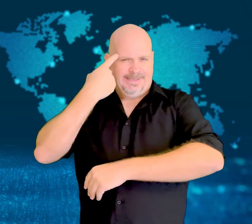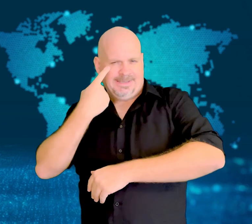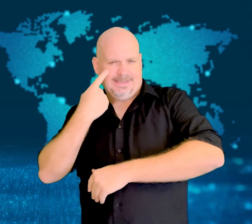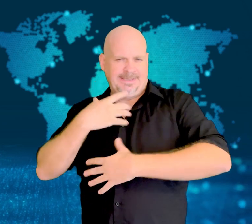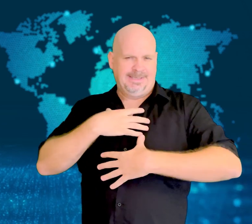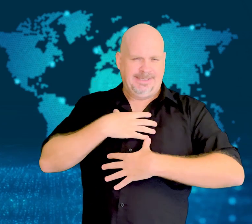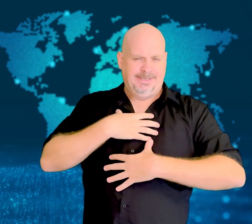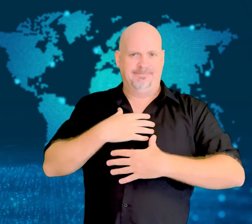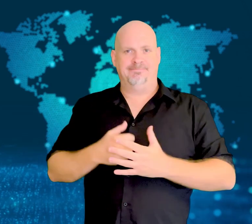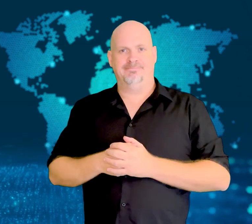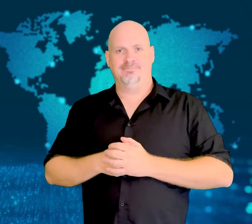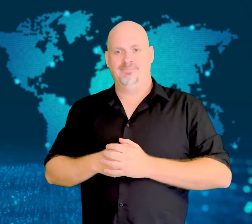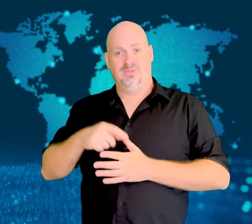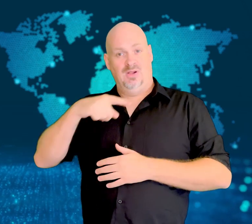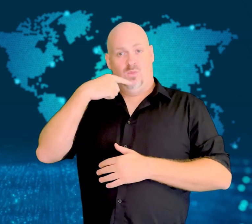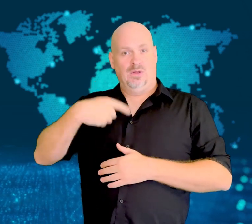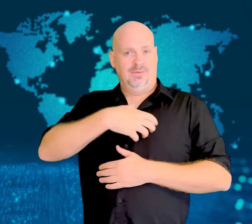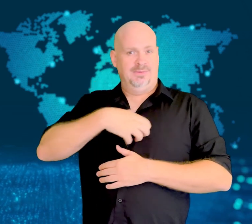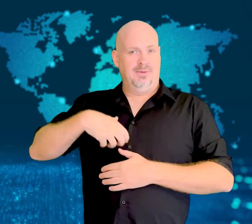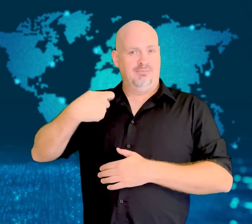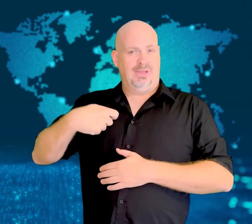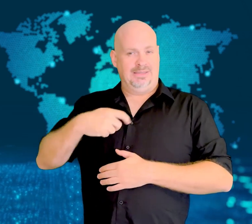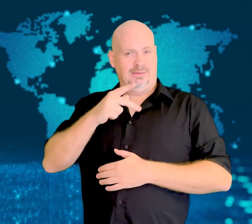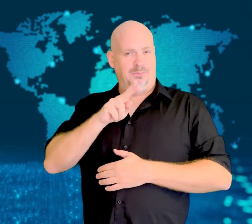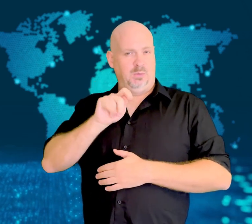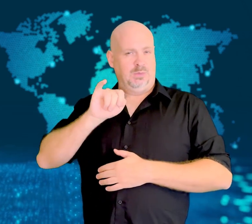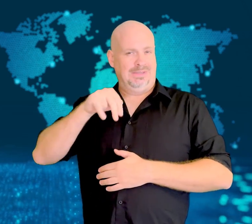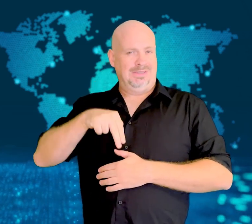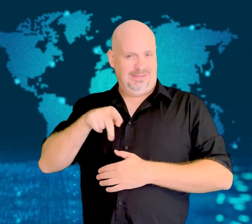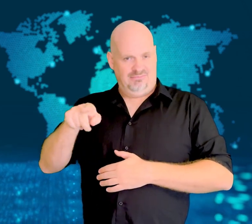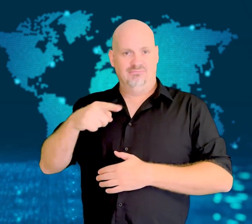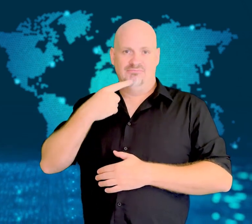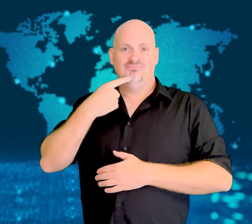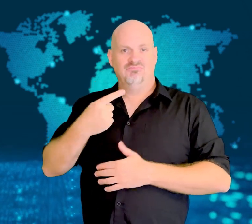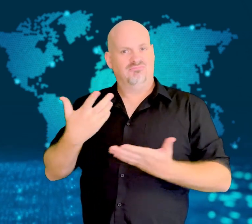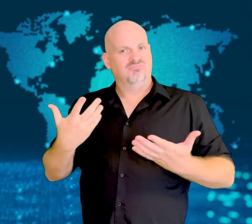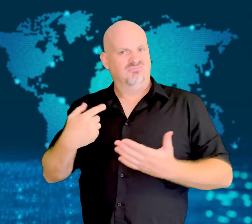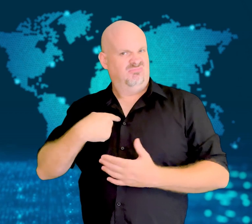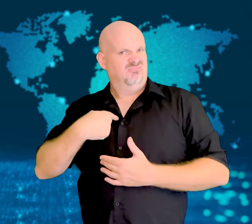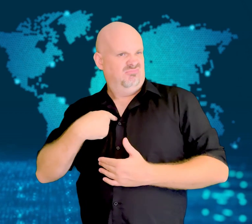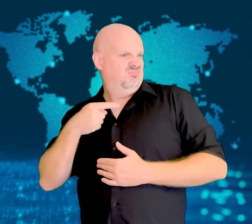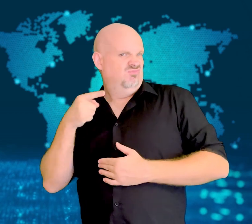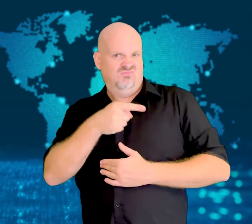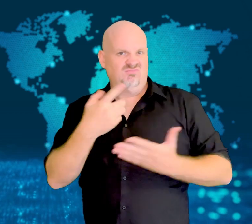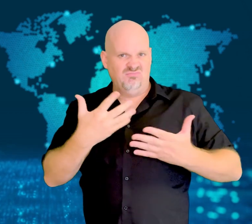Russian President Vladimir Putin said the strikes were severe retaliation